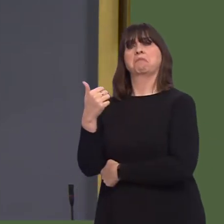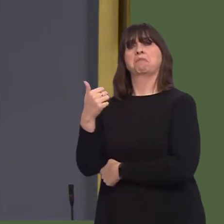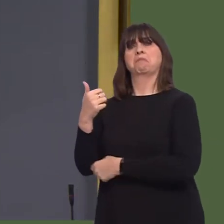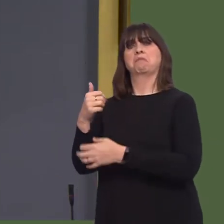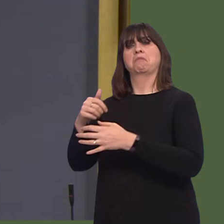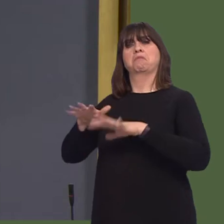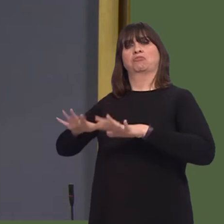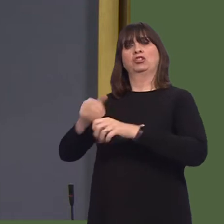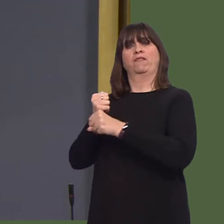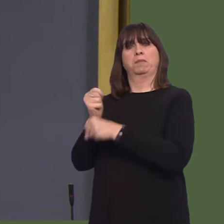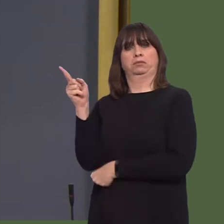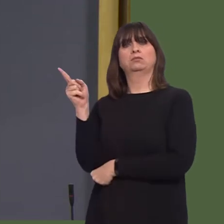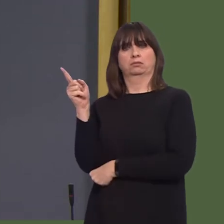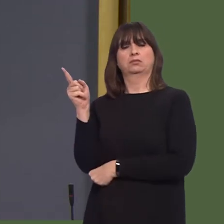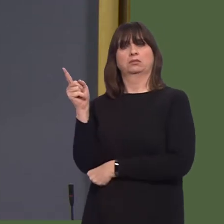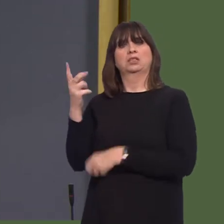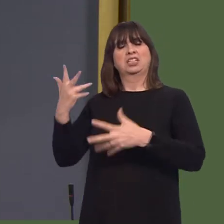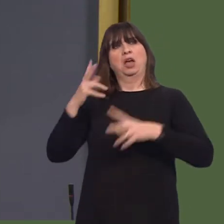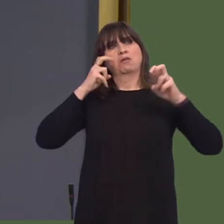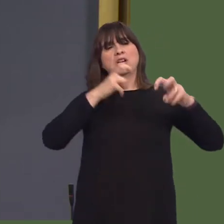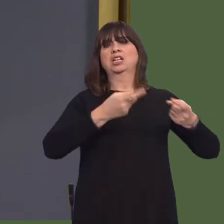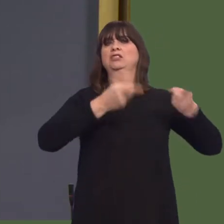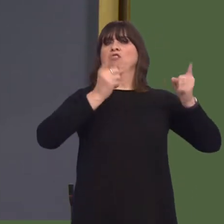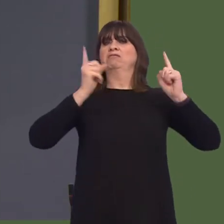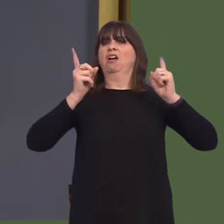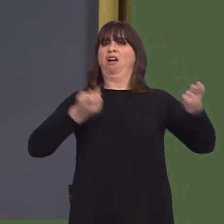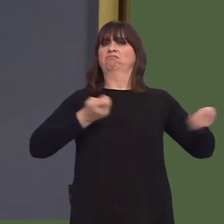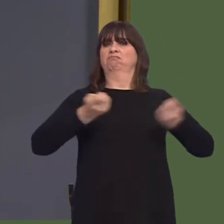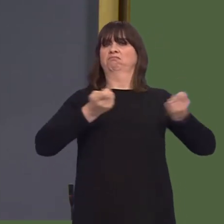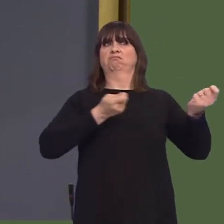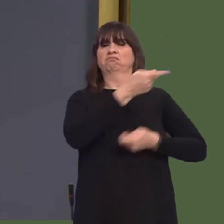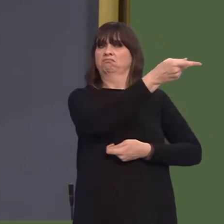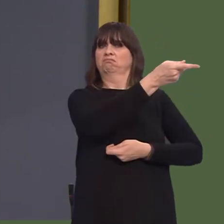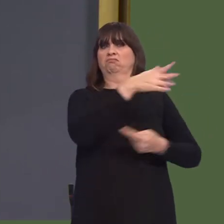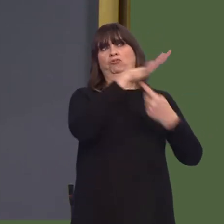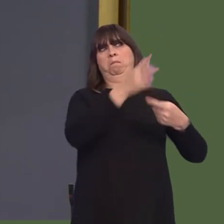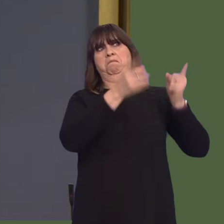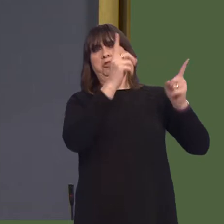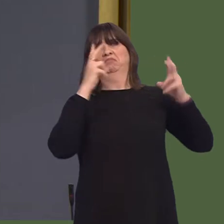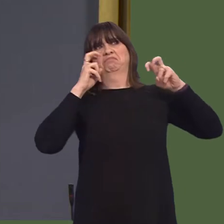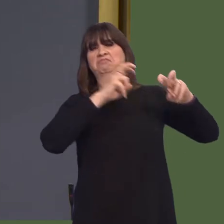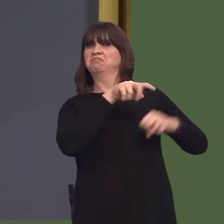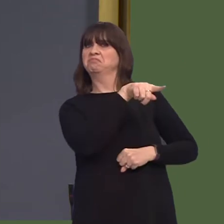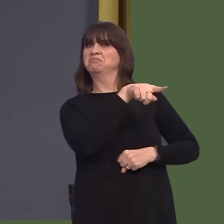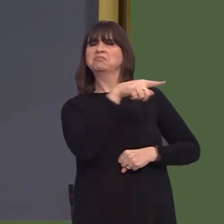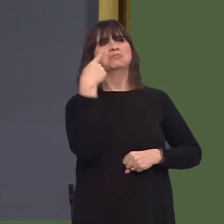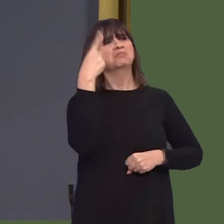Whilst the difficulties encountered by part of one of the consortium bidders is disappointing,